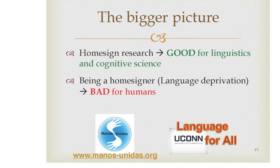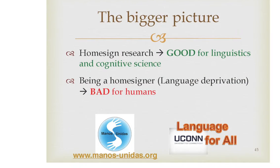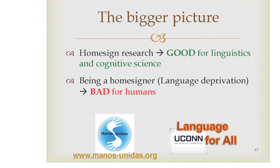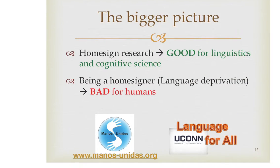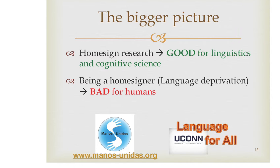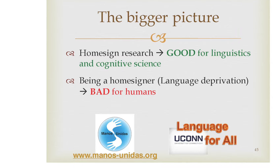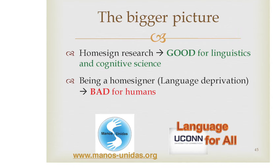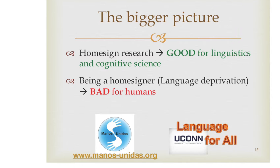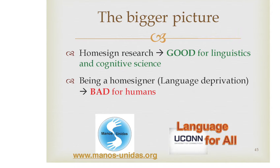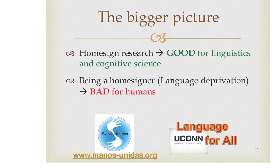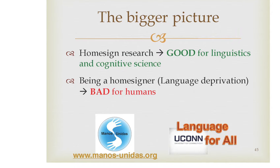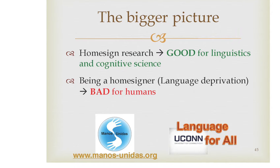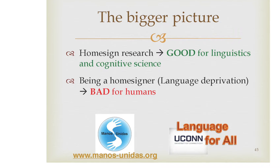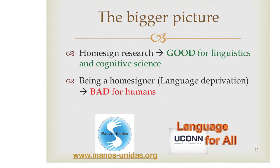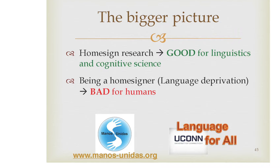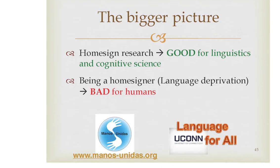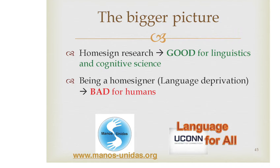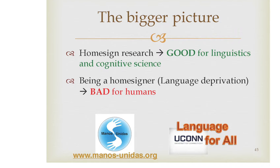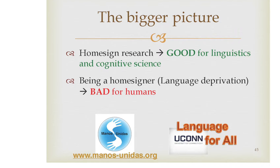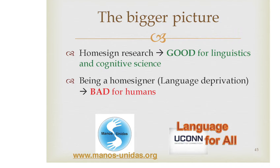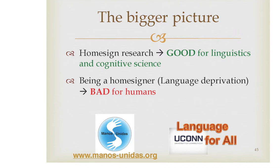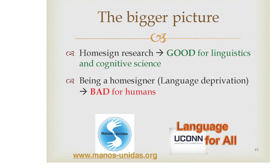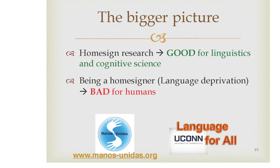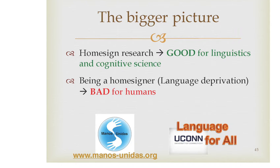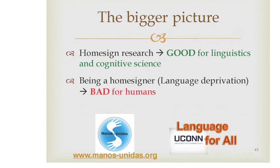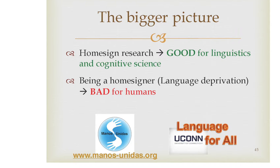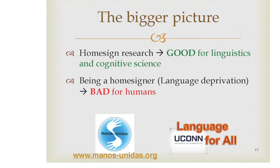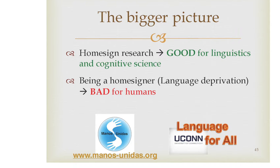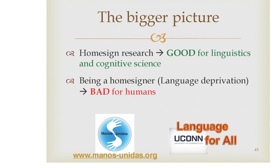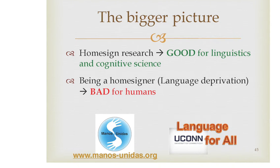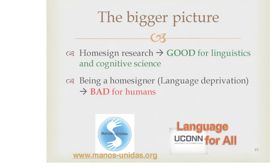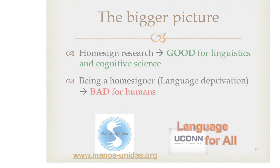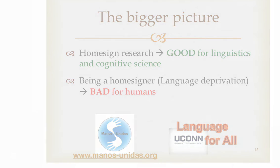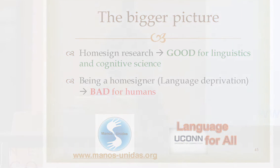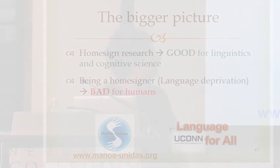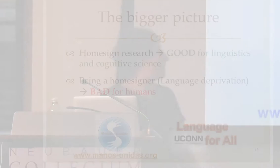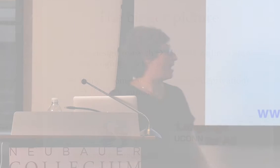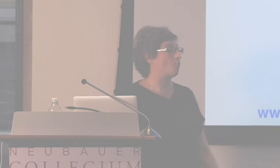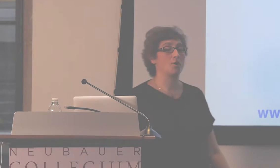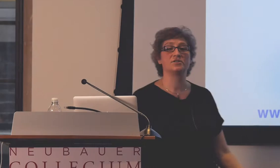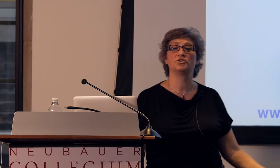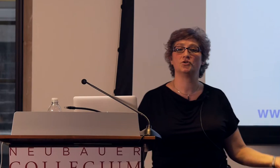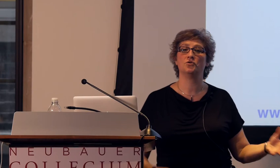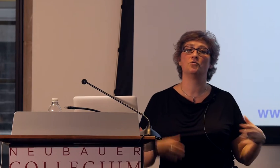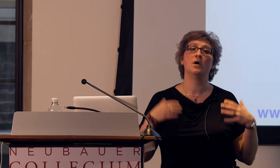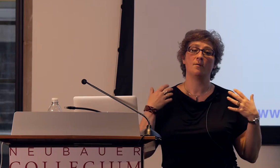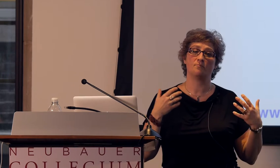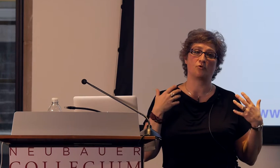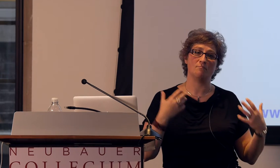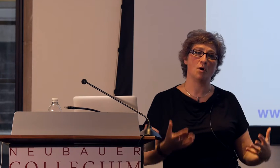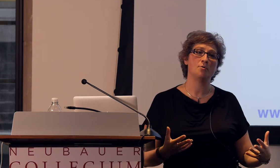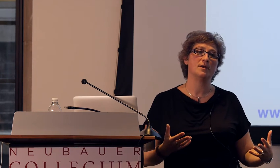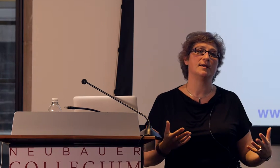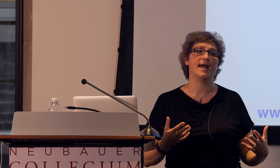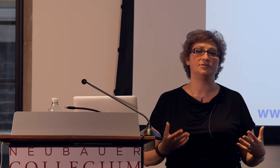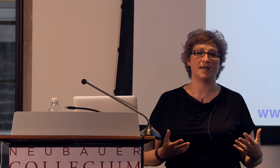with some students called Manos Unidas, Hands Together, that works to promote educational access,